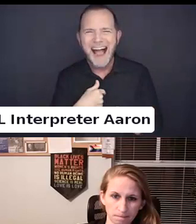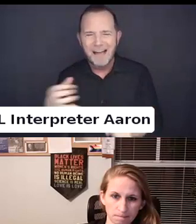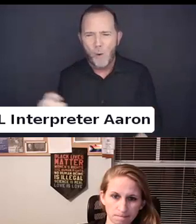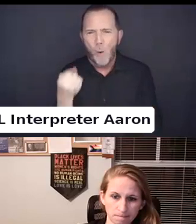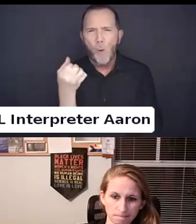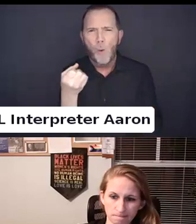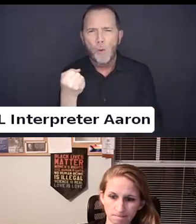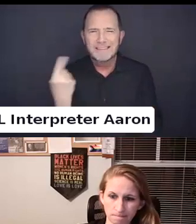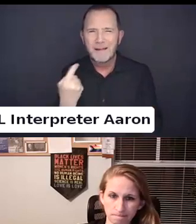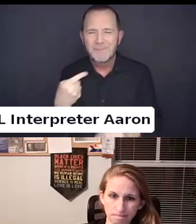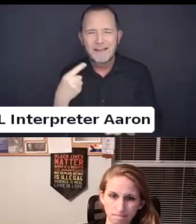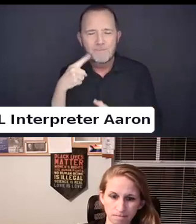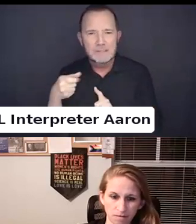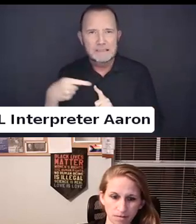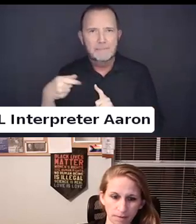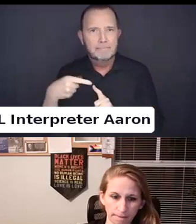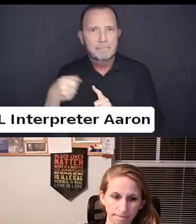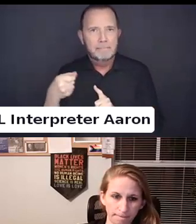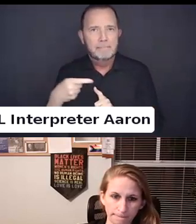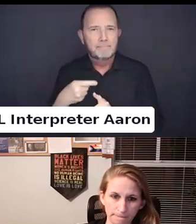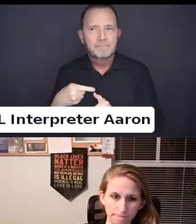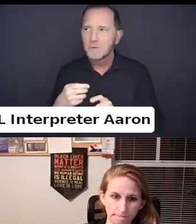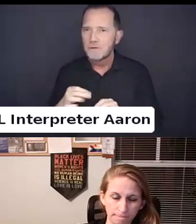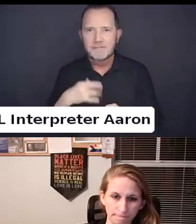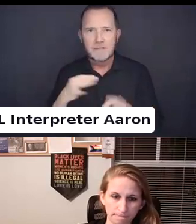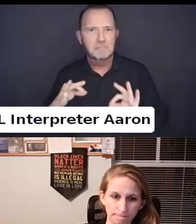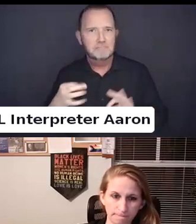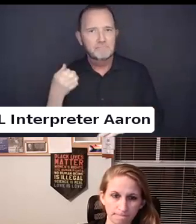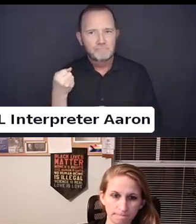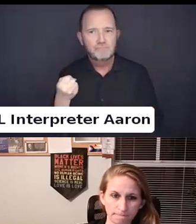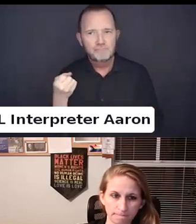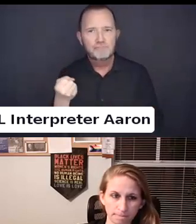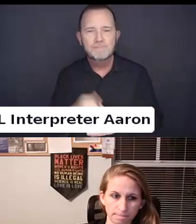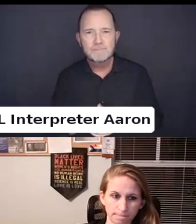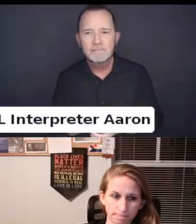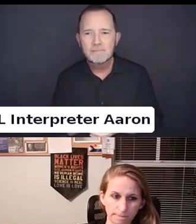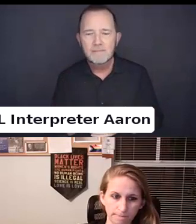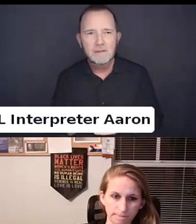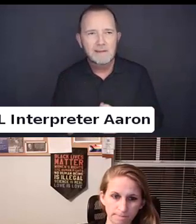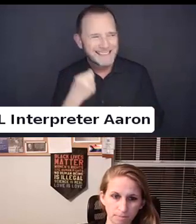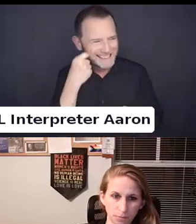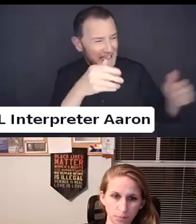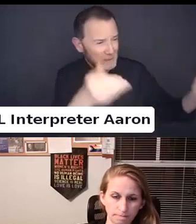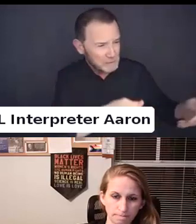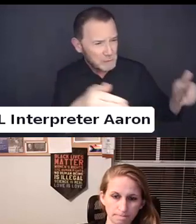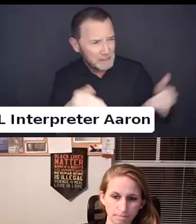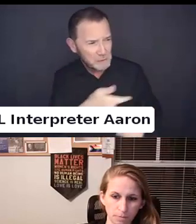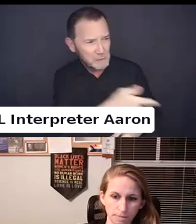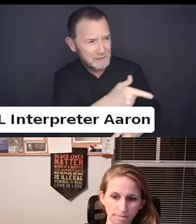I am really leaving to go after my two colleagues who we share being people of color who are